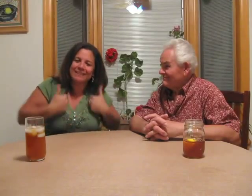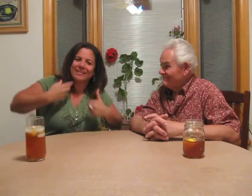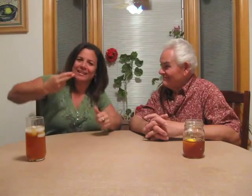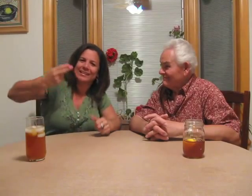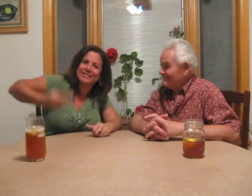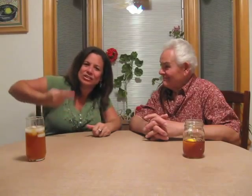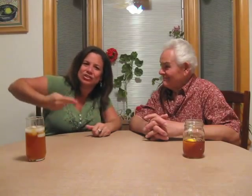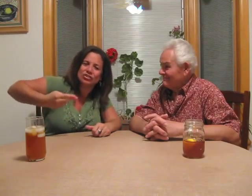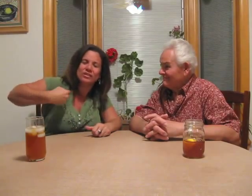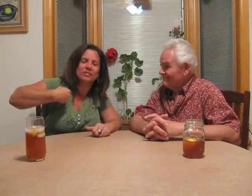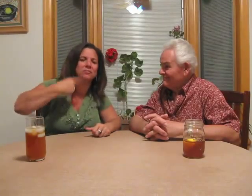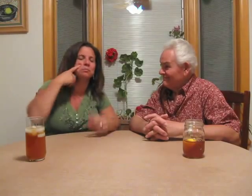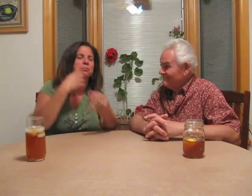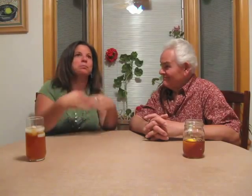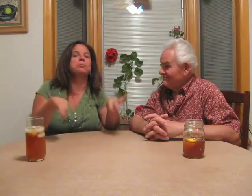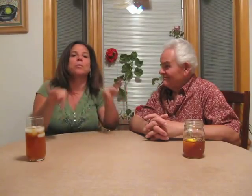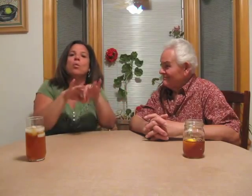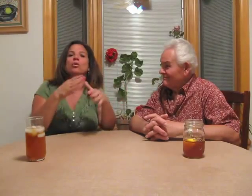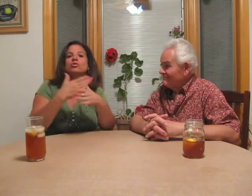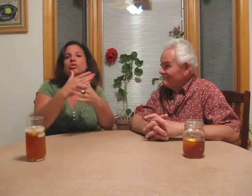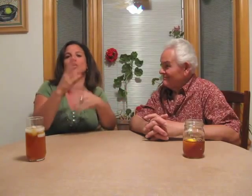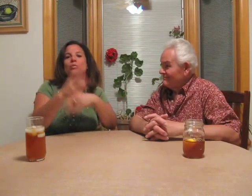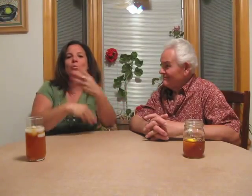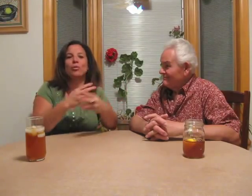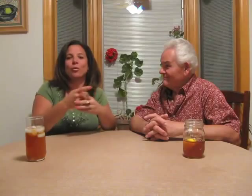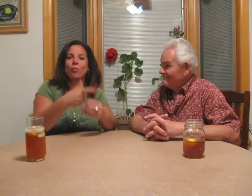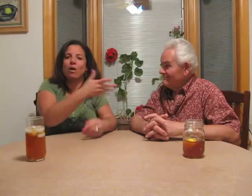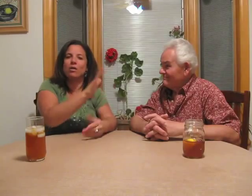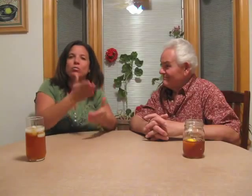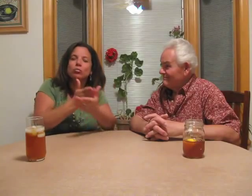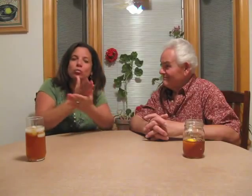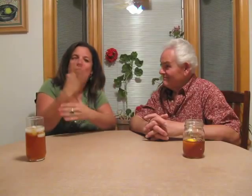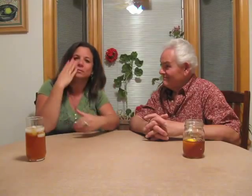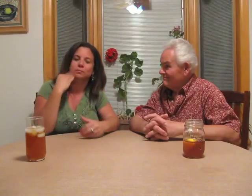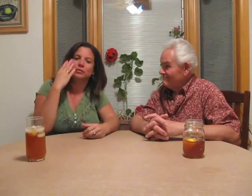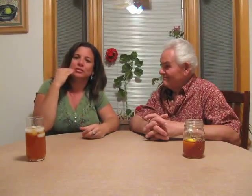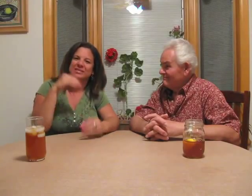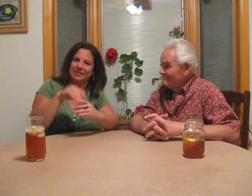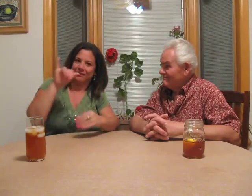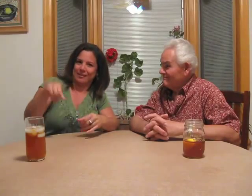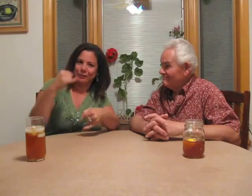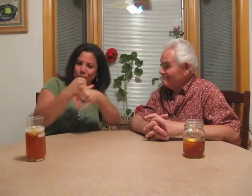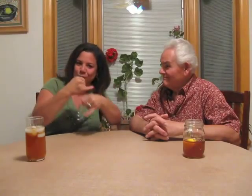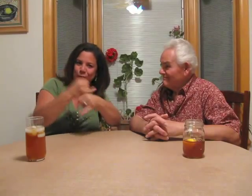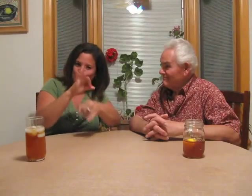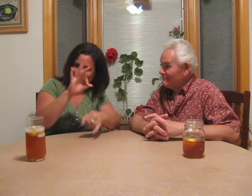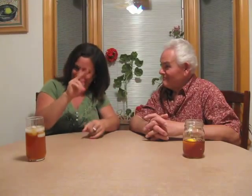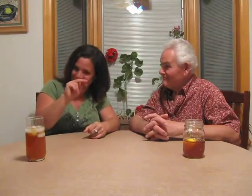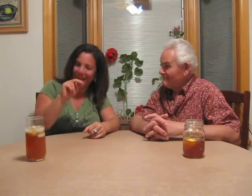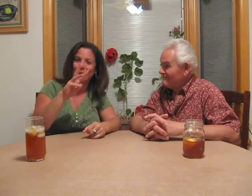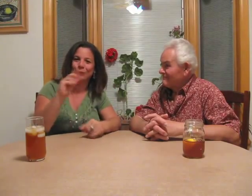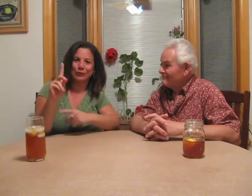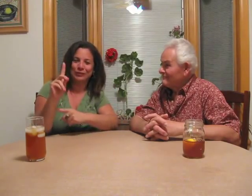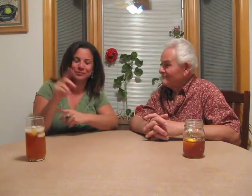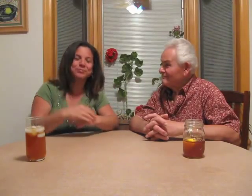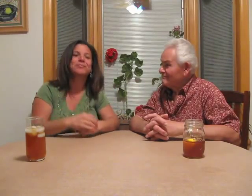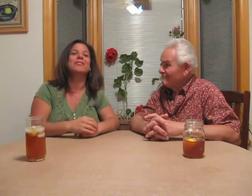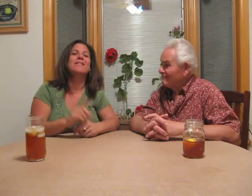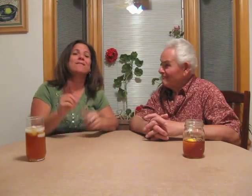He is a living history that I feel it is very important to share to the world about what he had went through with his experience at Fanwood.